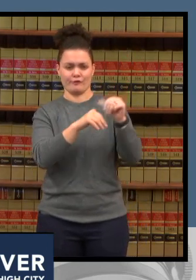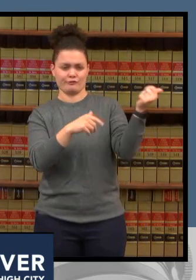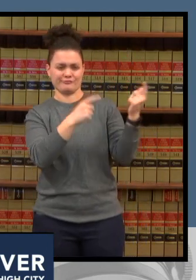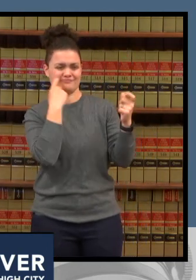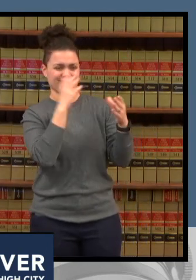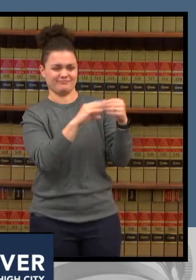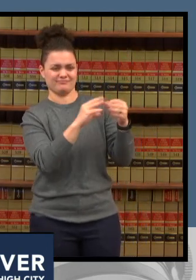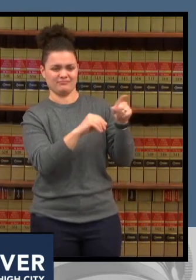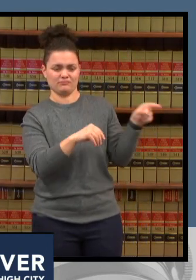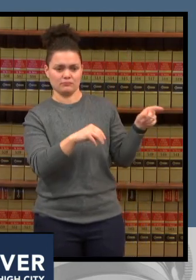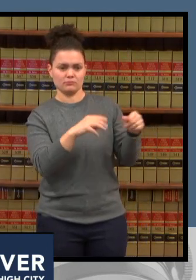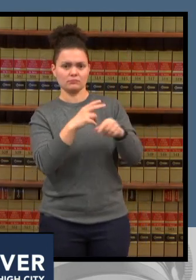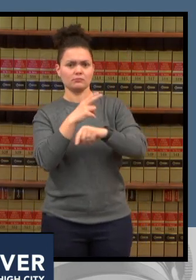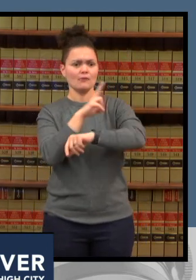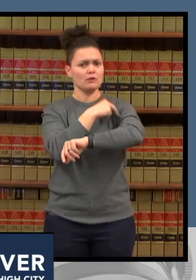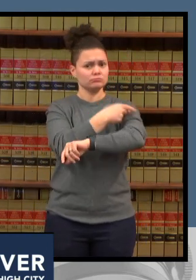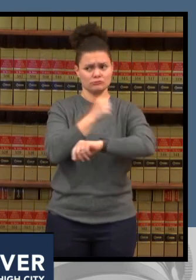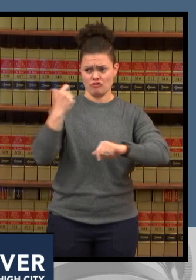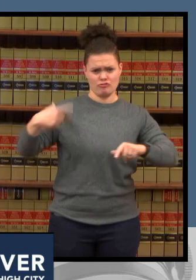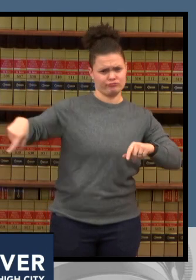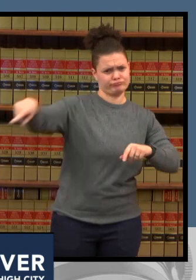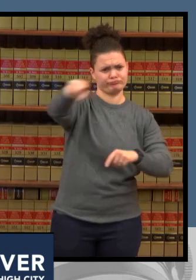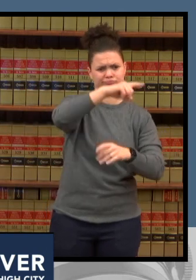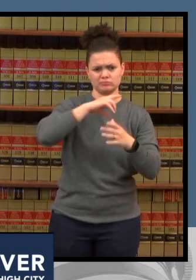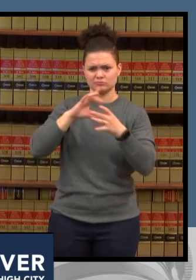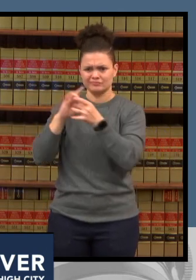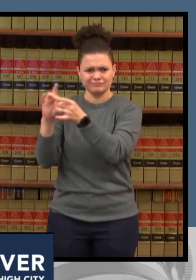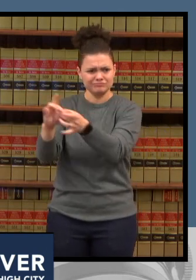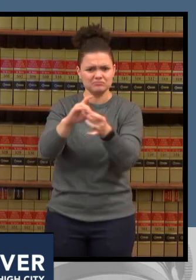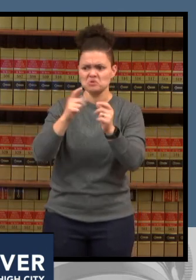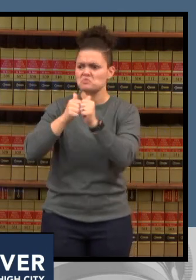a time that we're competing with each other we are working together to make sure that